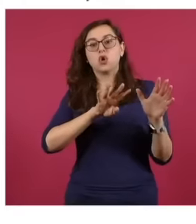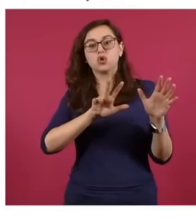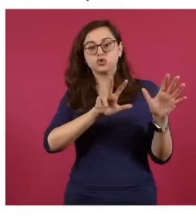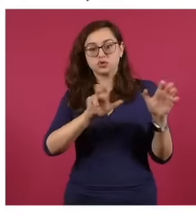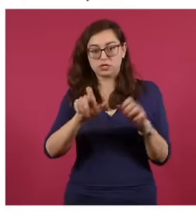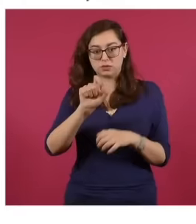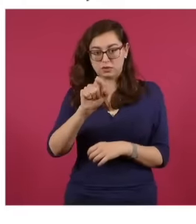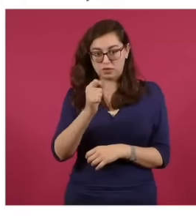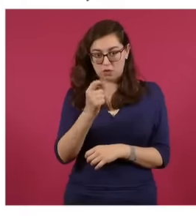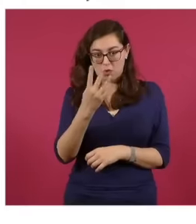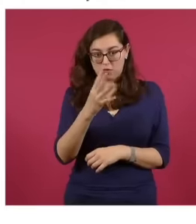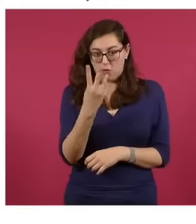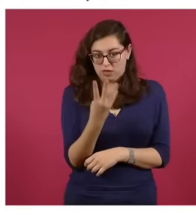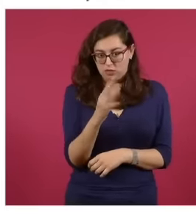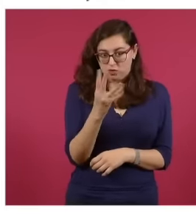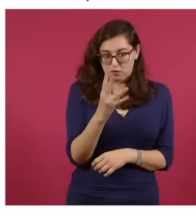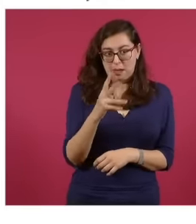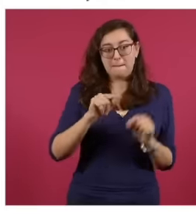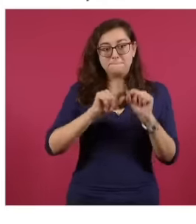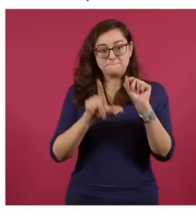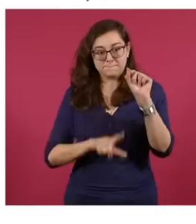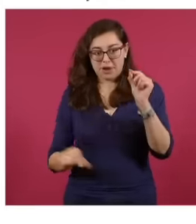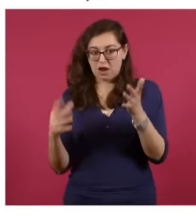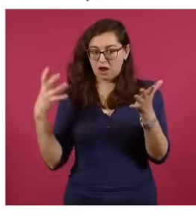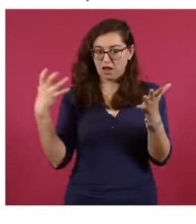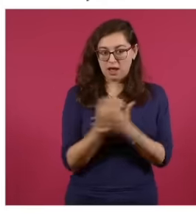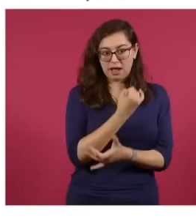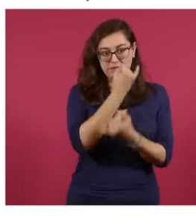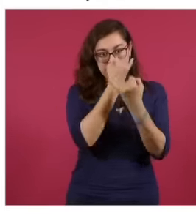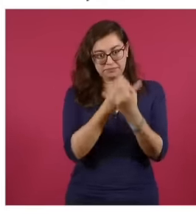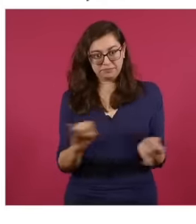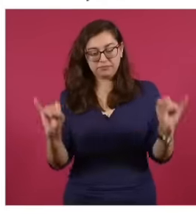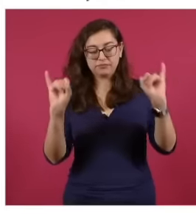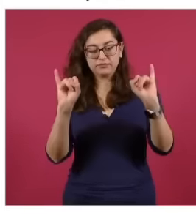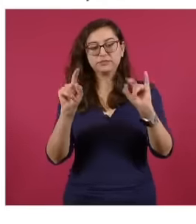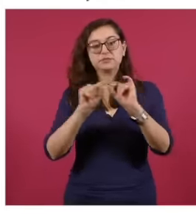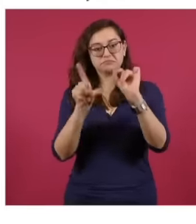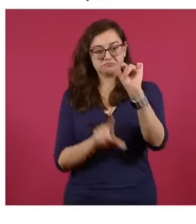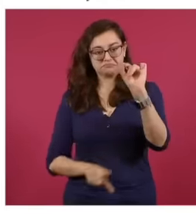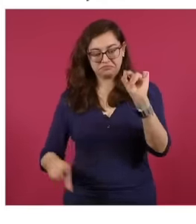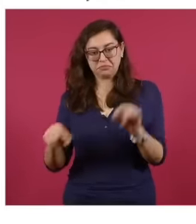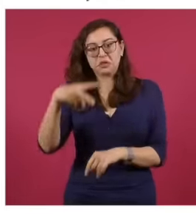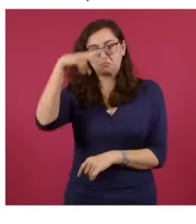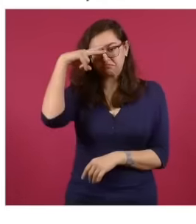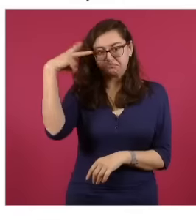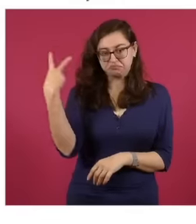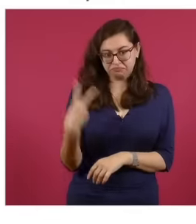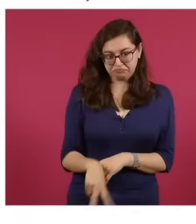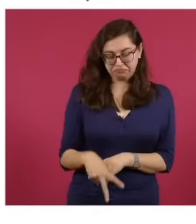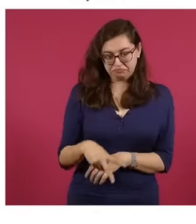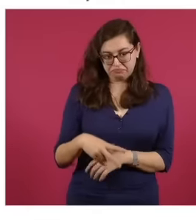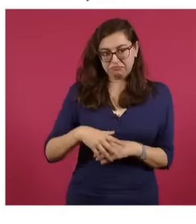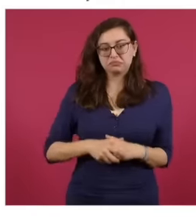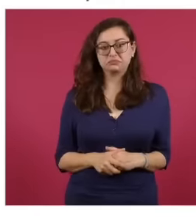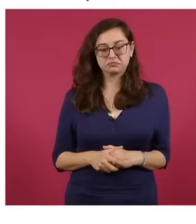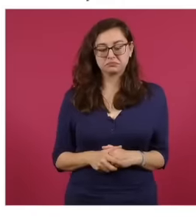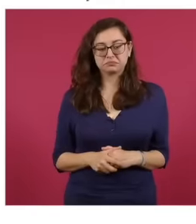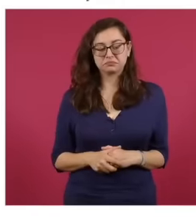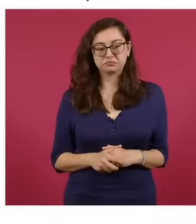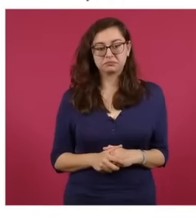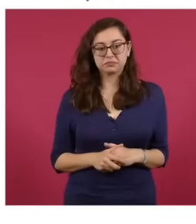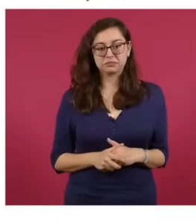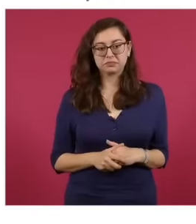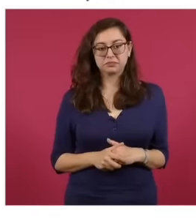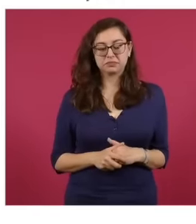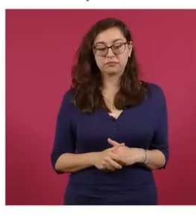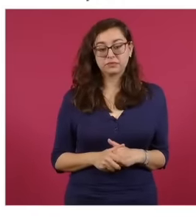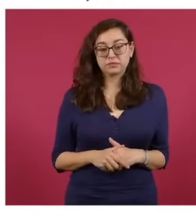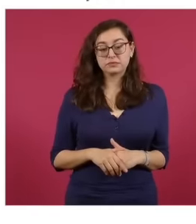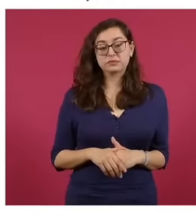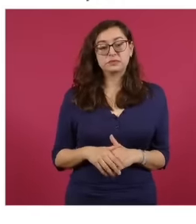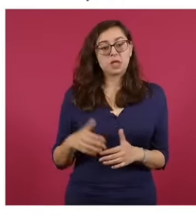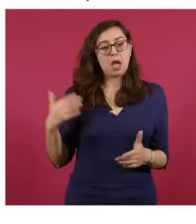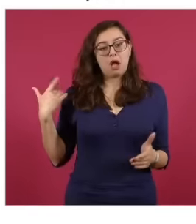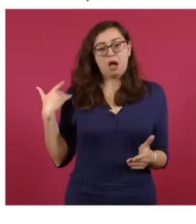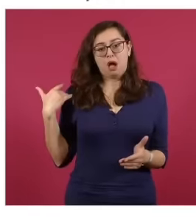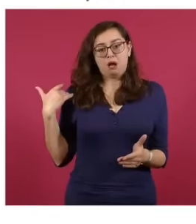a Republic after being a monarchy we became a Republic in 1824 200